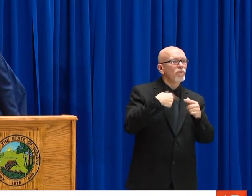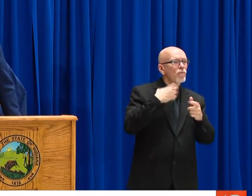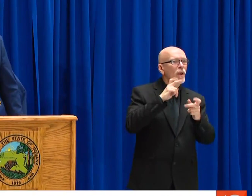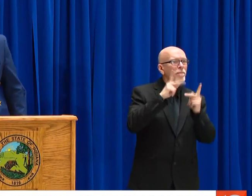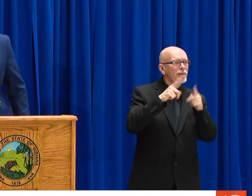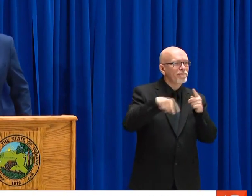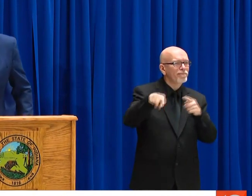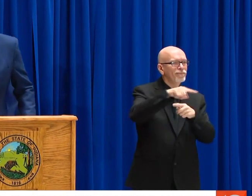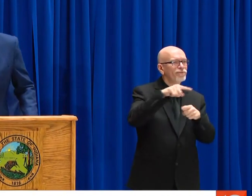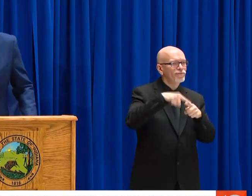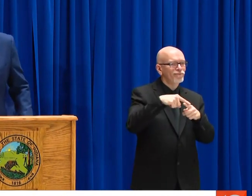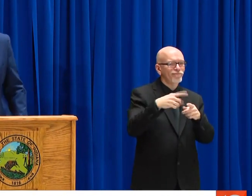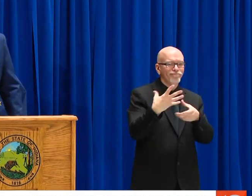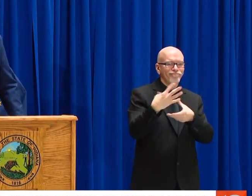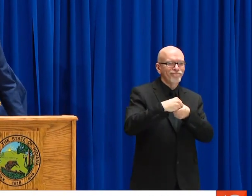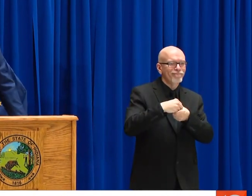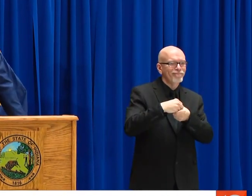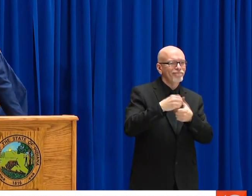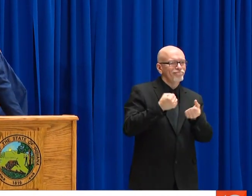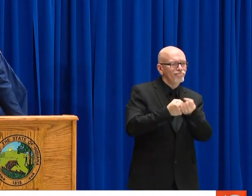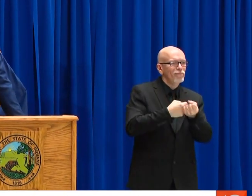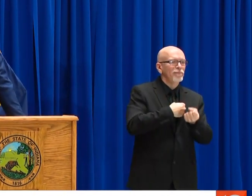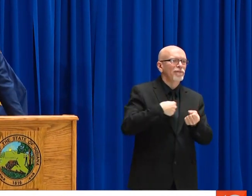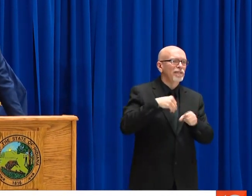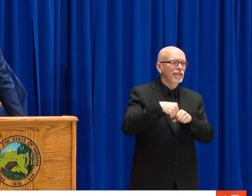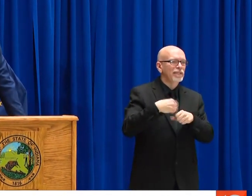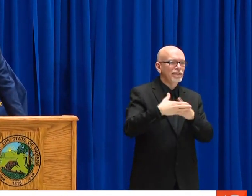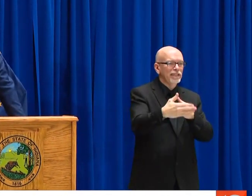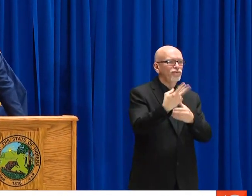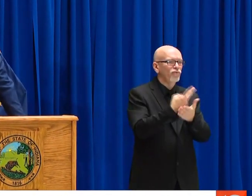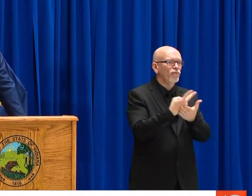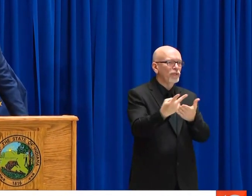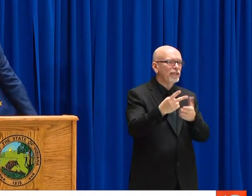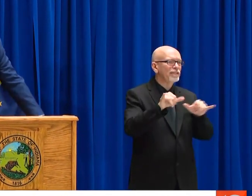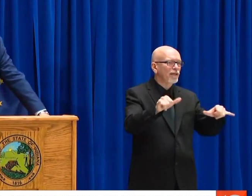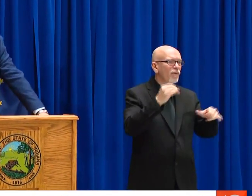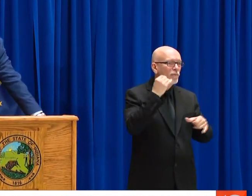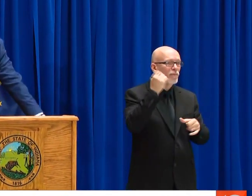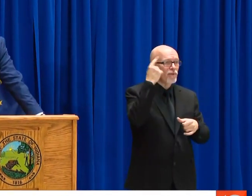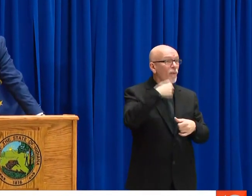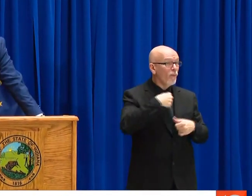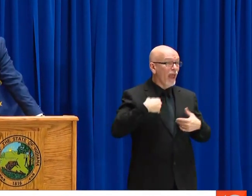THIS IS MEANT TO BE INSTRUCTIONAL. WE'RE ASKING FOR CITIZENS BUY-IN